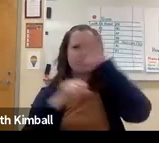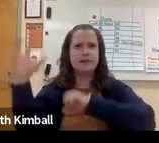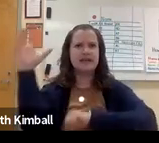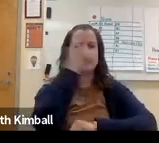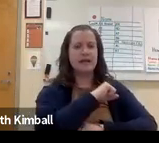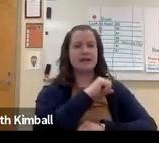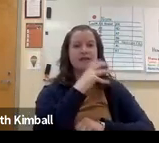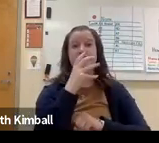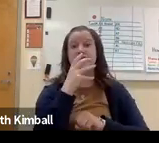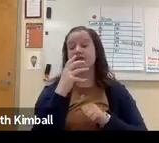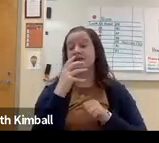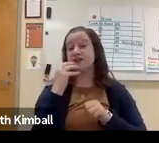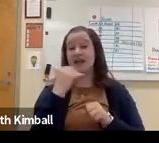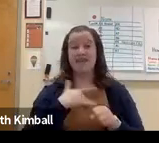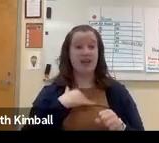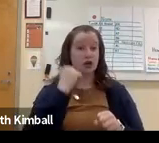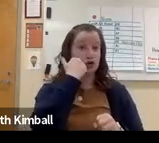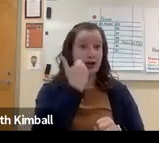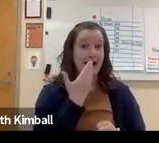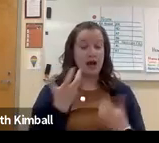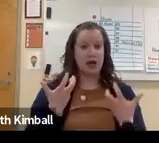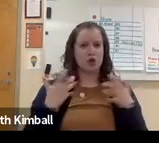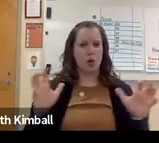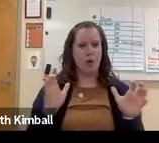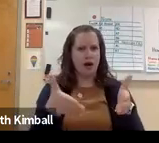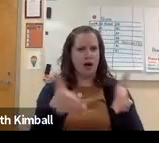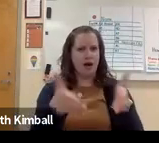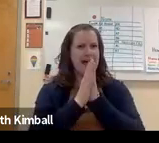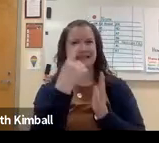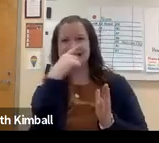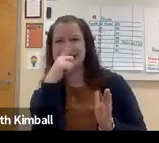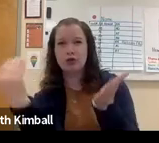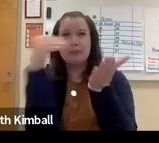They may start missing out on information. They may be embarrassed by that.